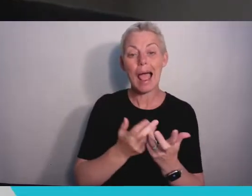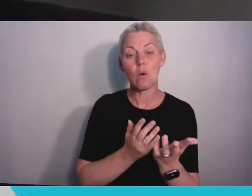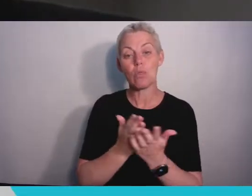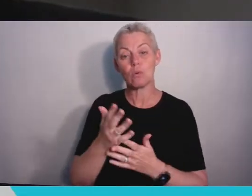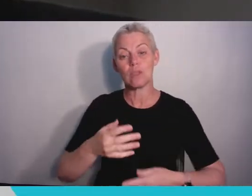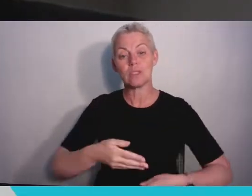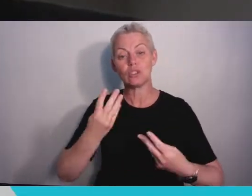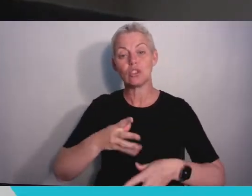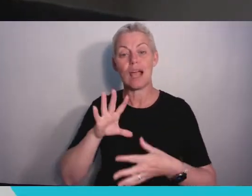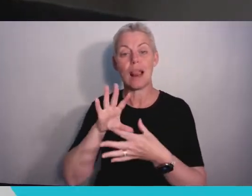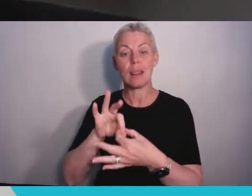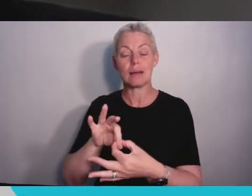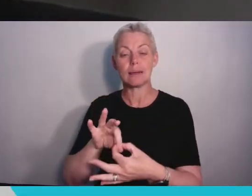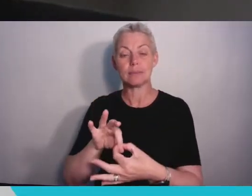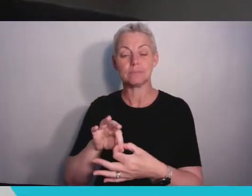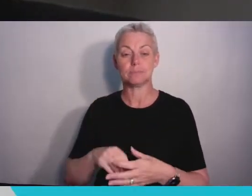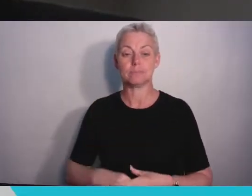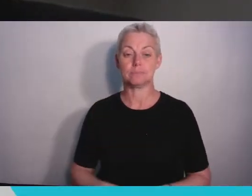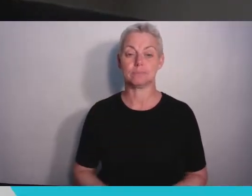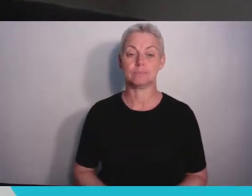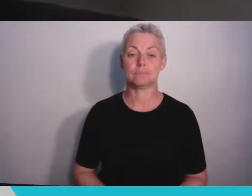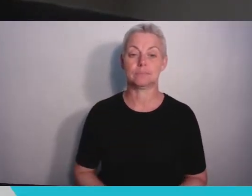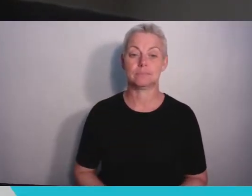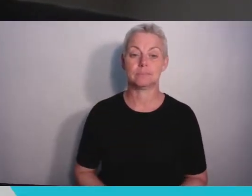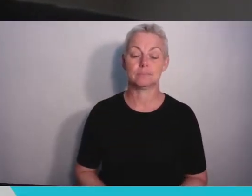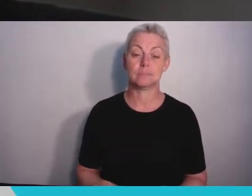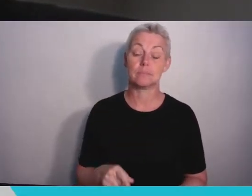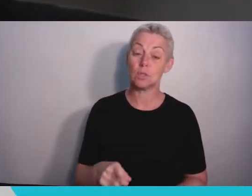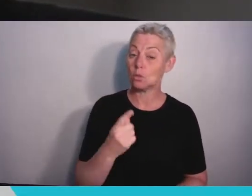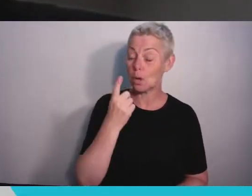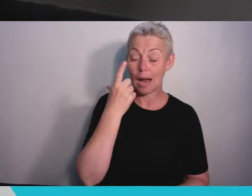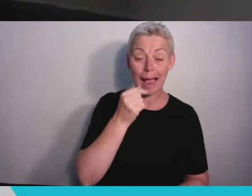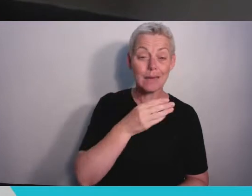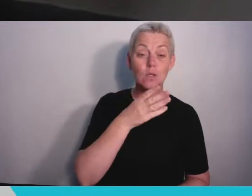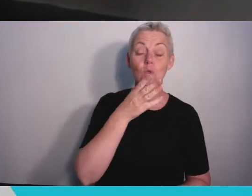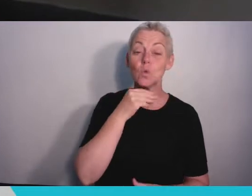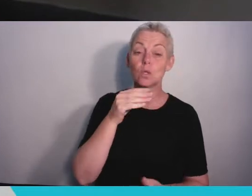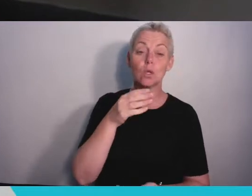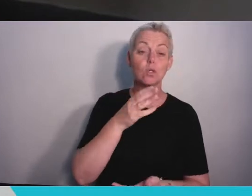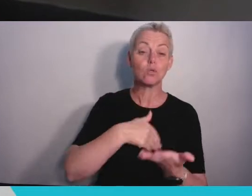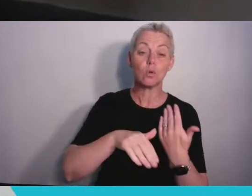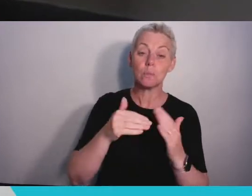If you do want to use any social media during the event, please use #BristolClassof2021